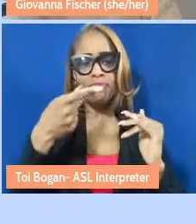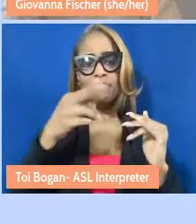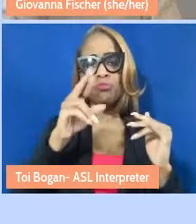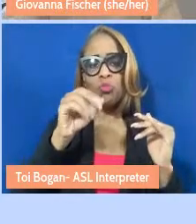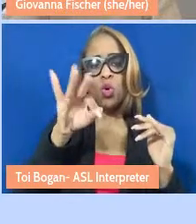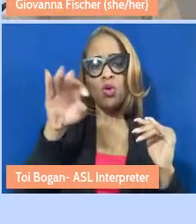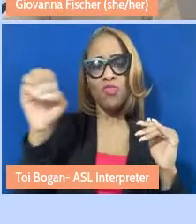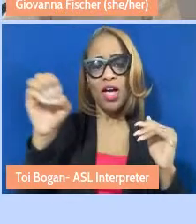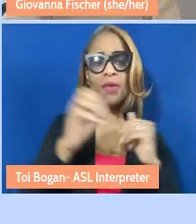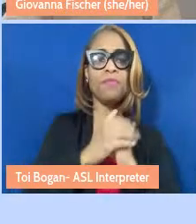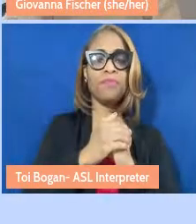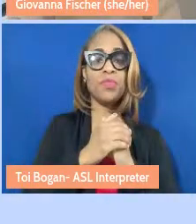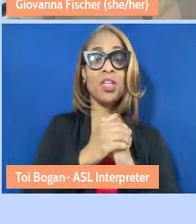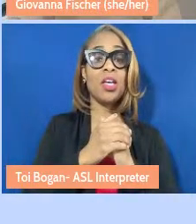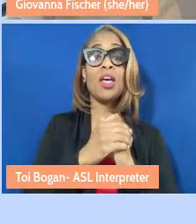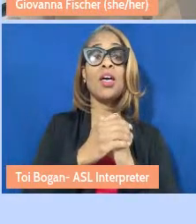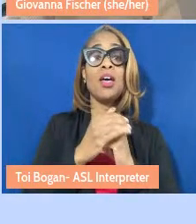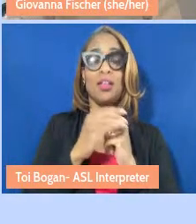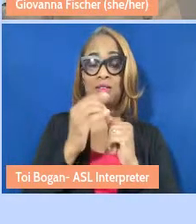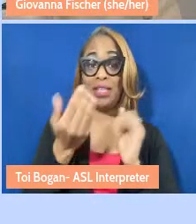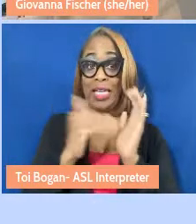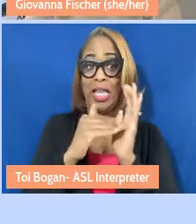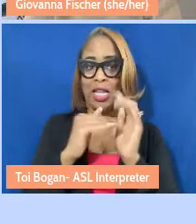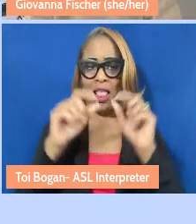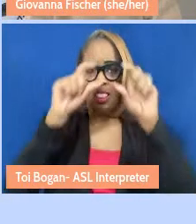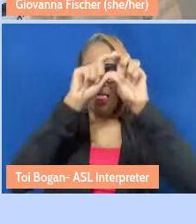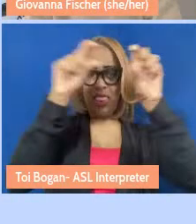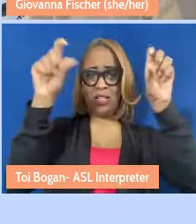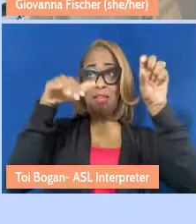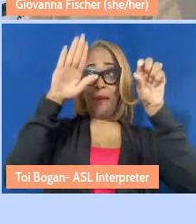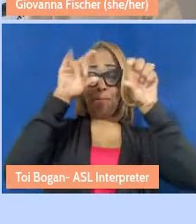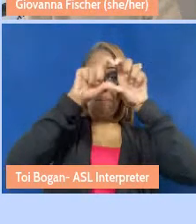going to bring our attention back to the top, the green navigation bar.